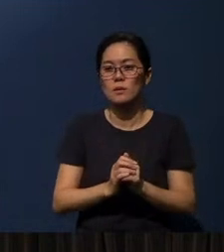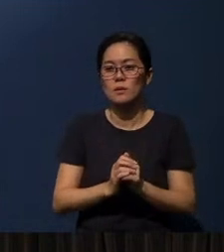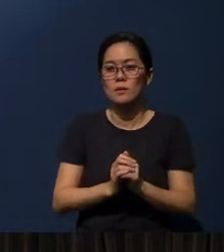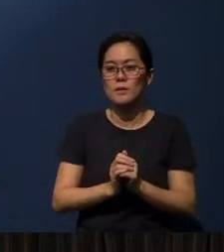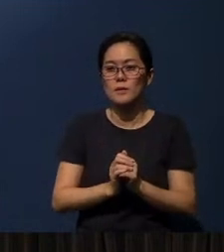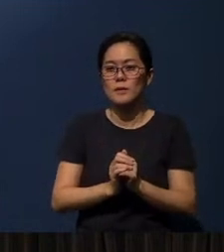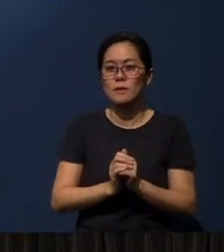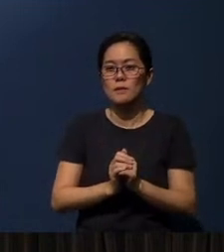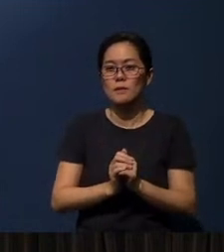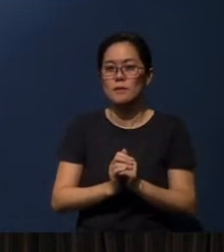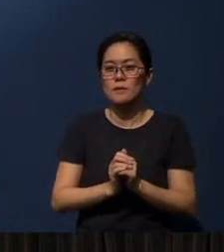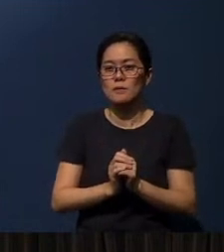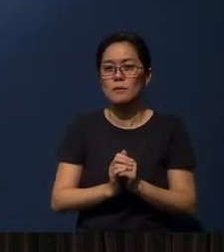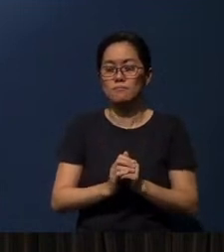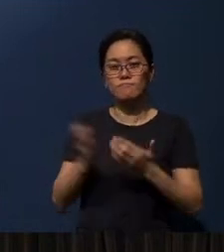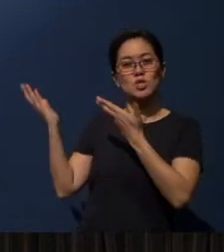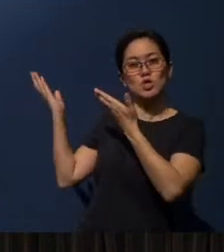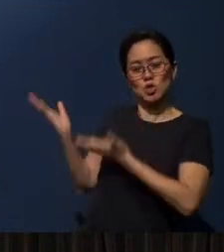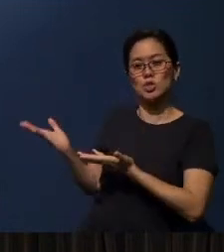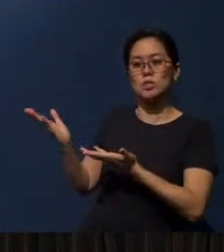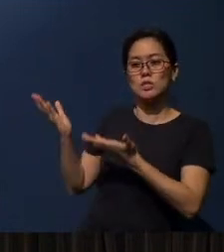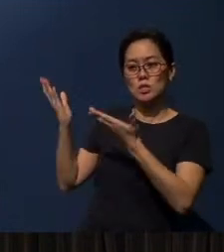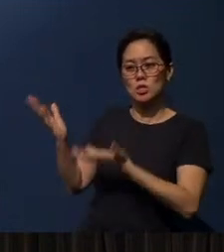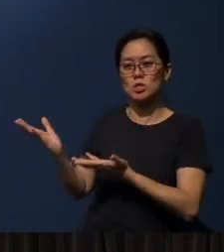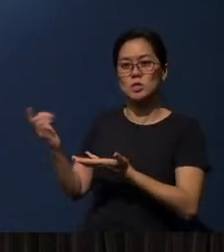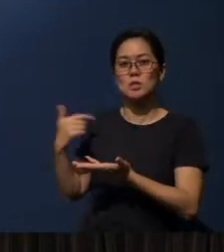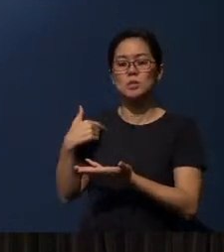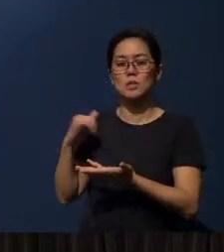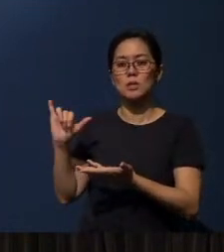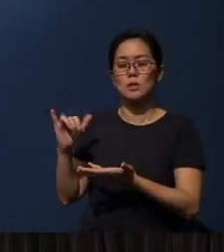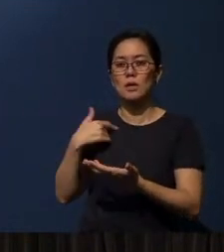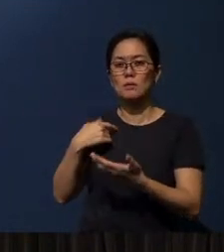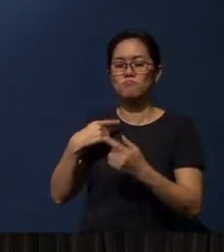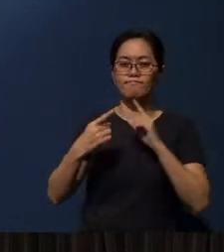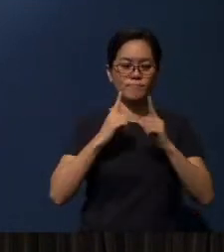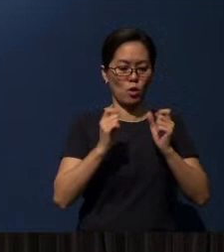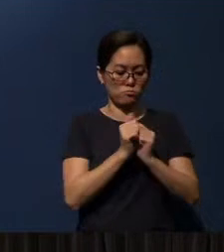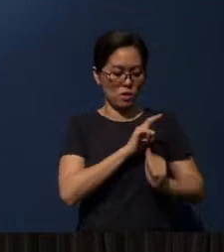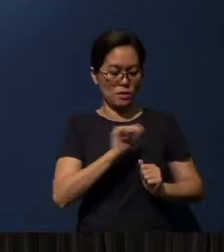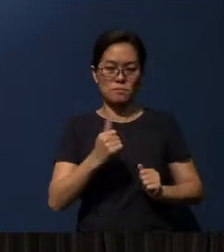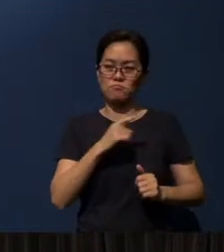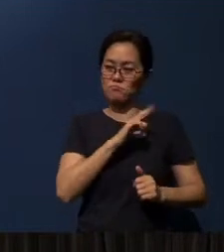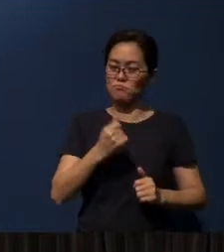Sorry... I was talking to Li-Sa, Li-Sa was telling me,